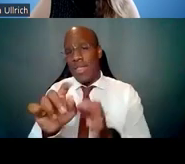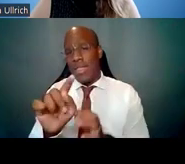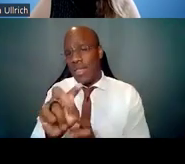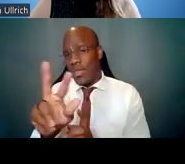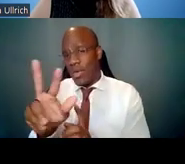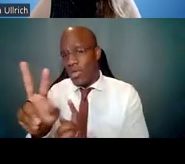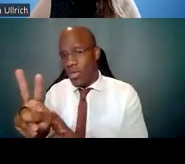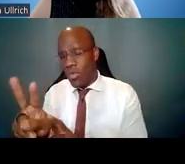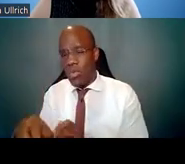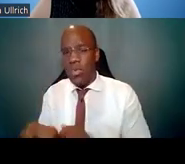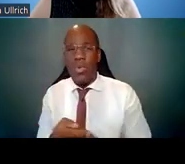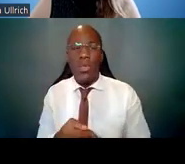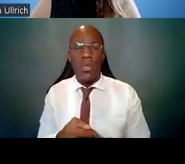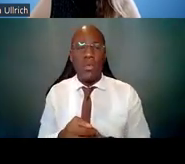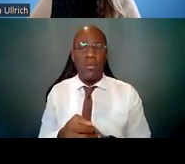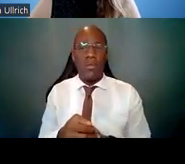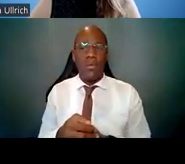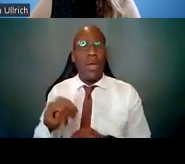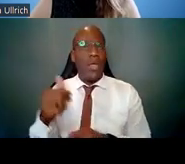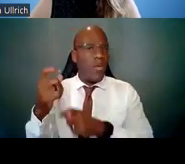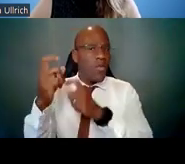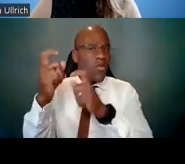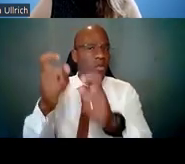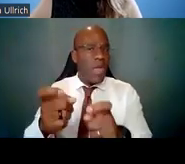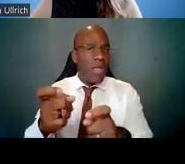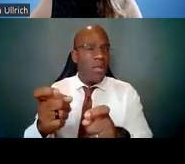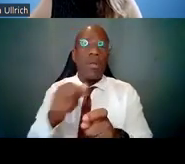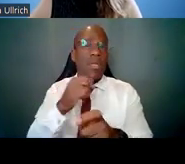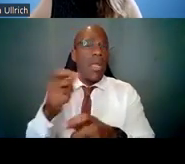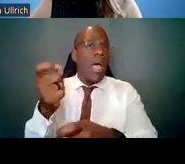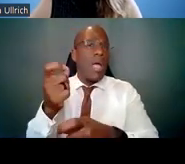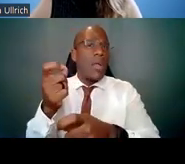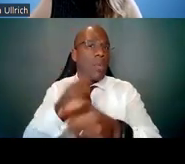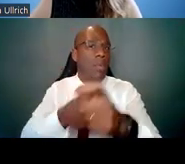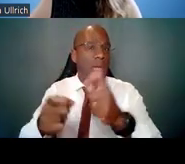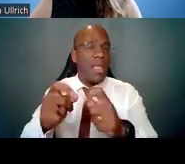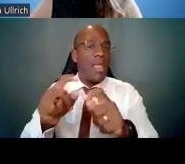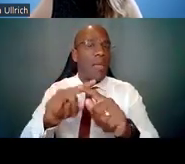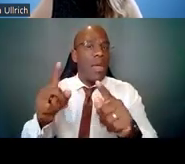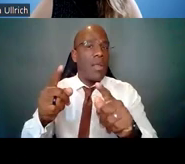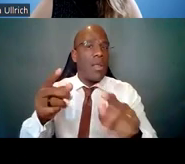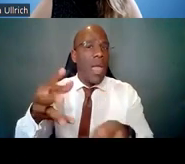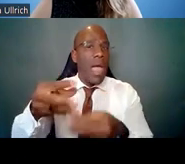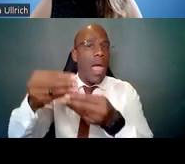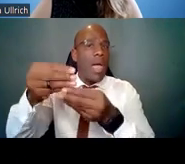or a grant like that, but they're going to complement those awards.